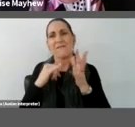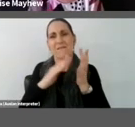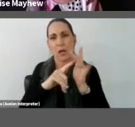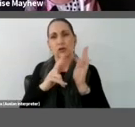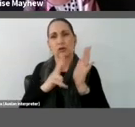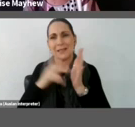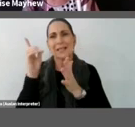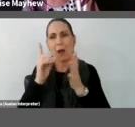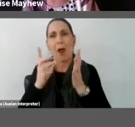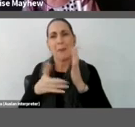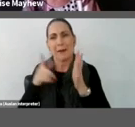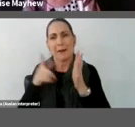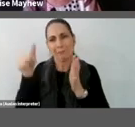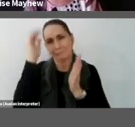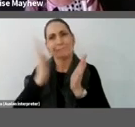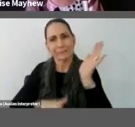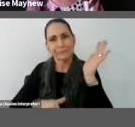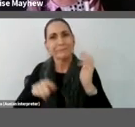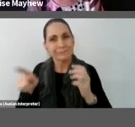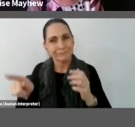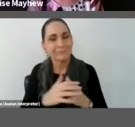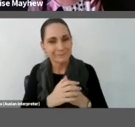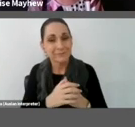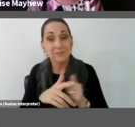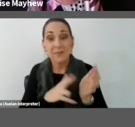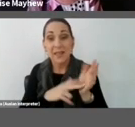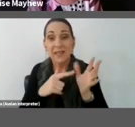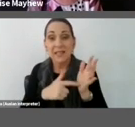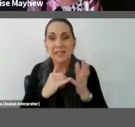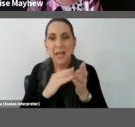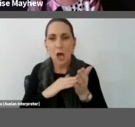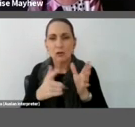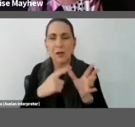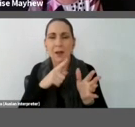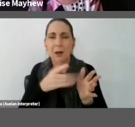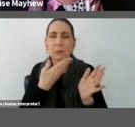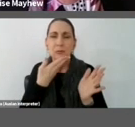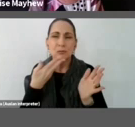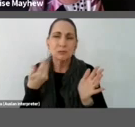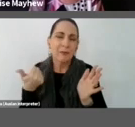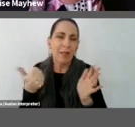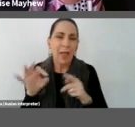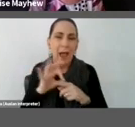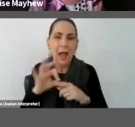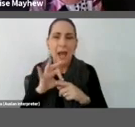tricks up his sleeves, And Natasha says ‘they're stunning colors and the sound would have been so powerful’.